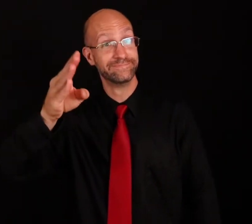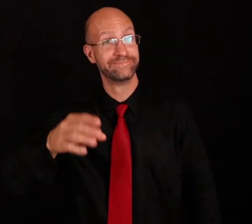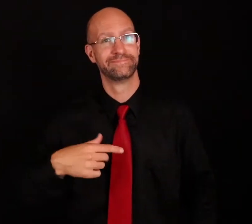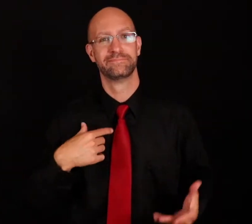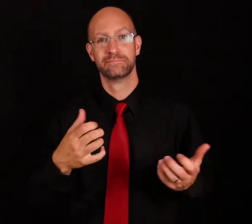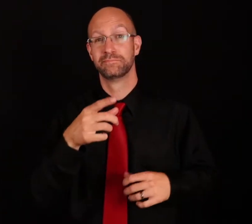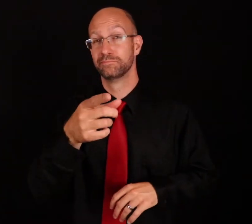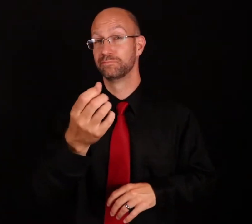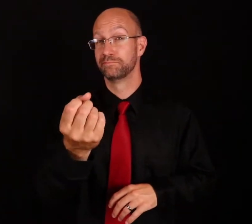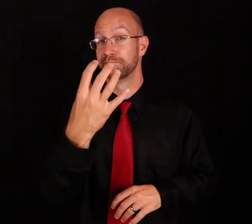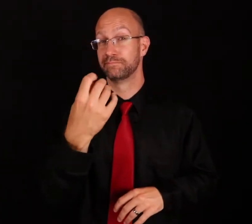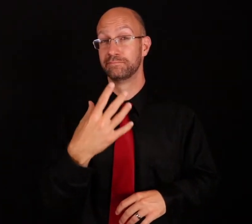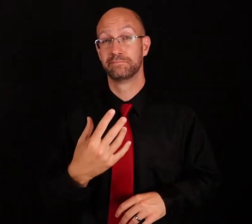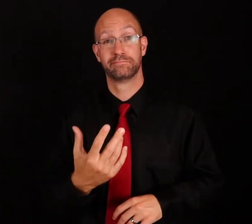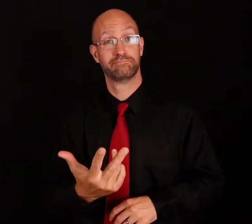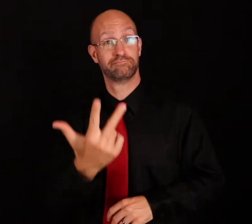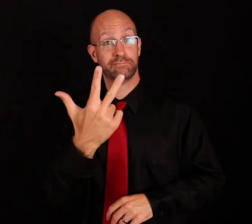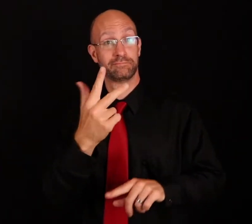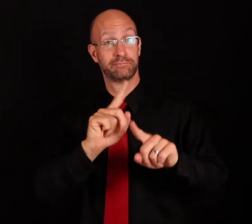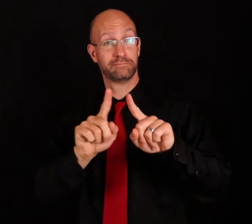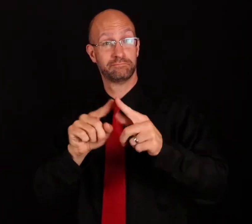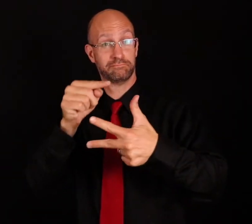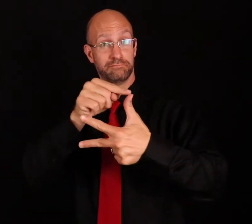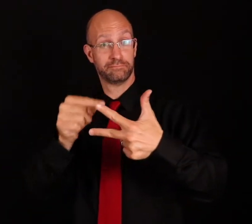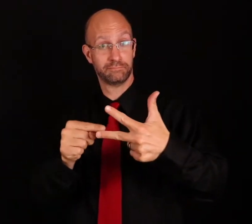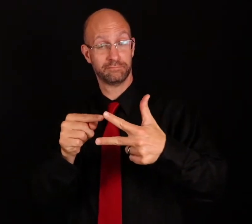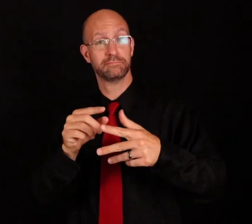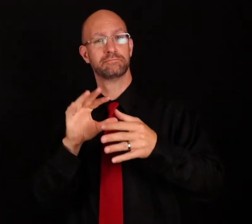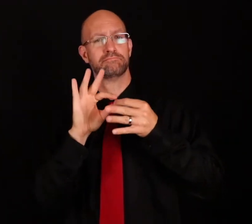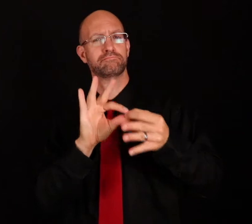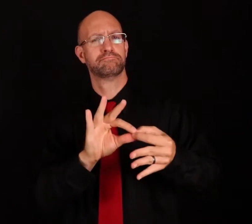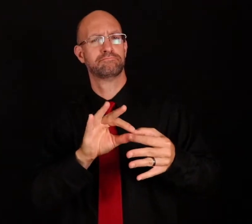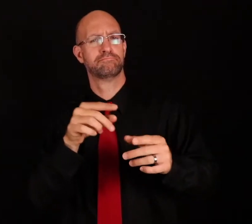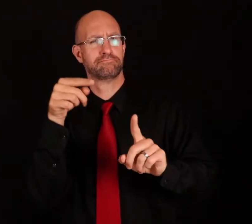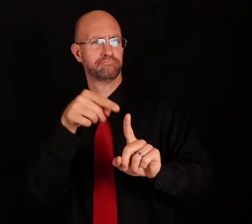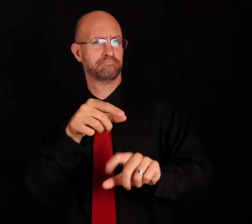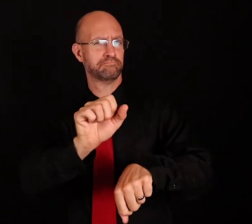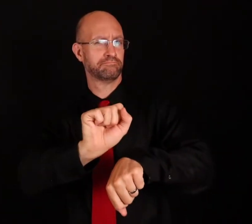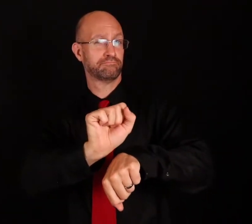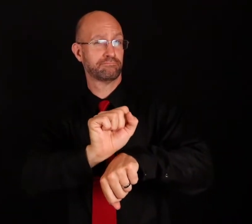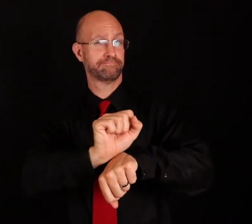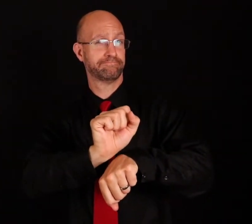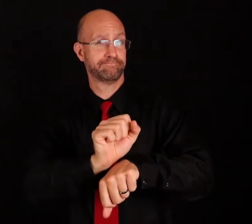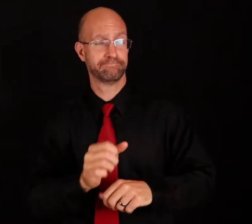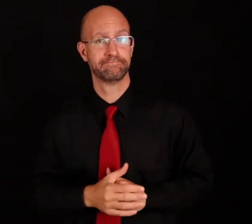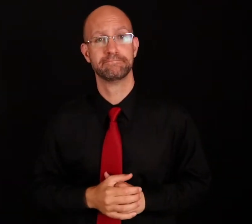Hello! I want you to tell me three things related to work.